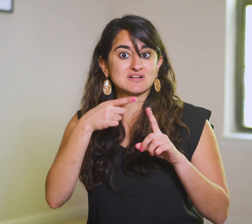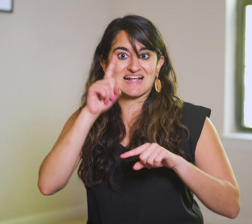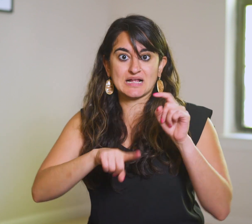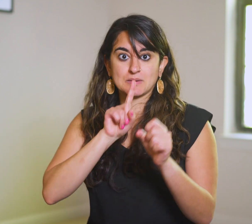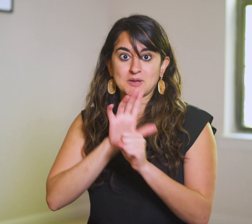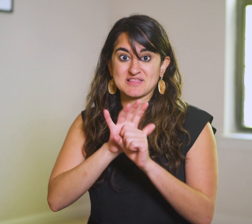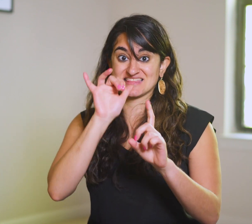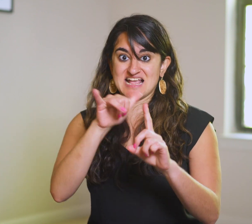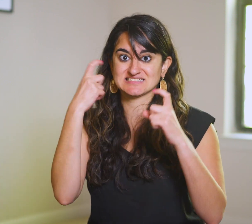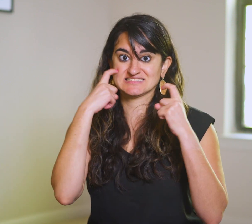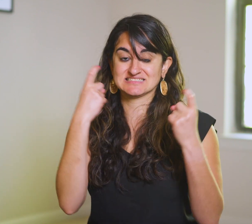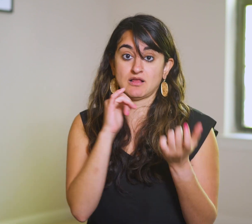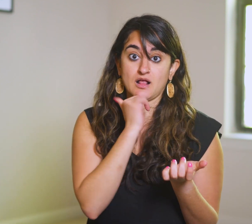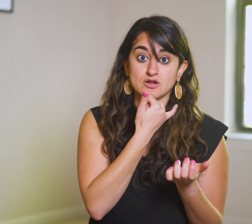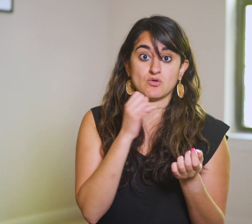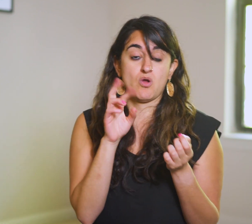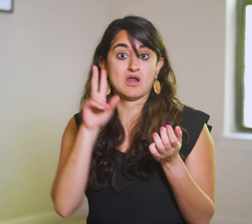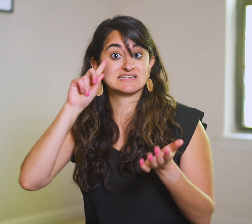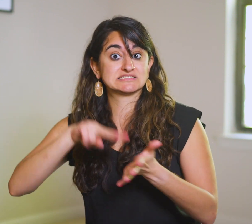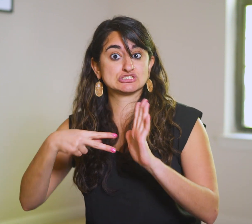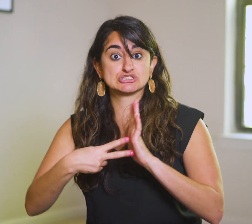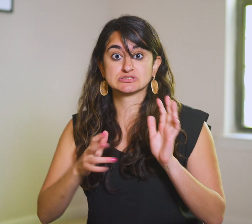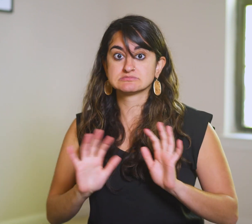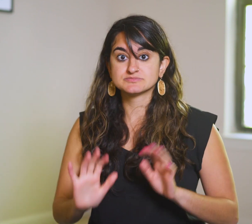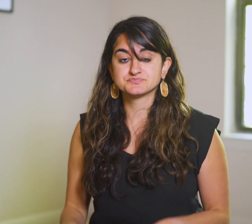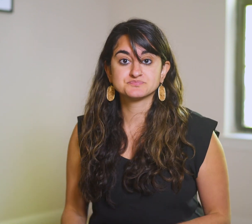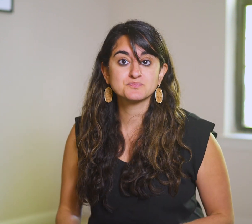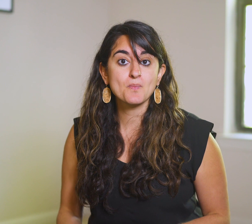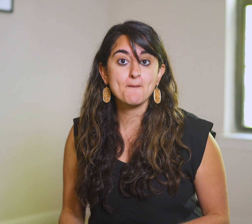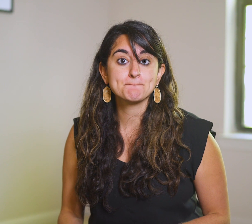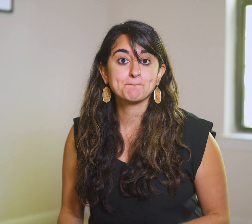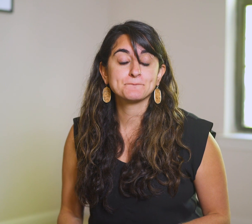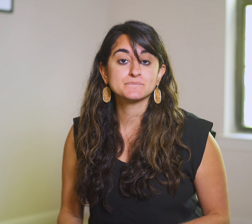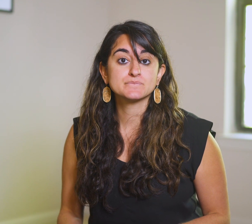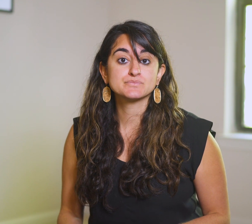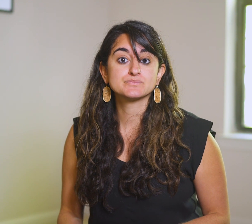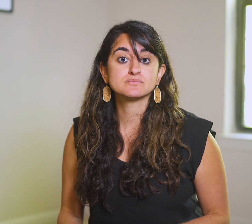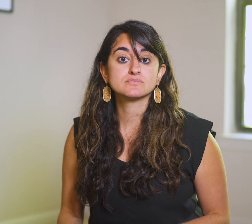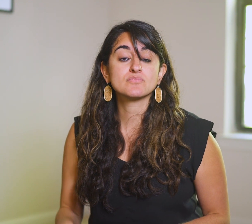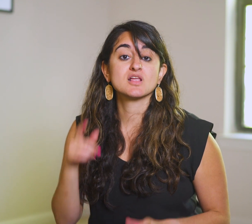can’t commit this sin—accidentally or intentionally. The God Shot: